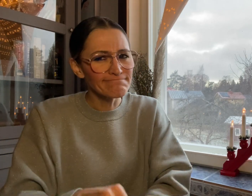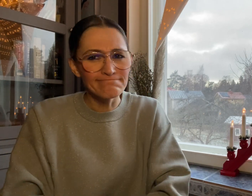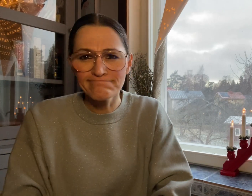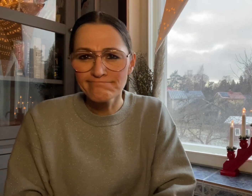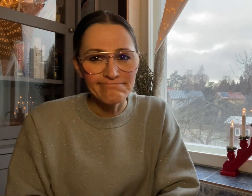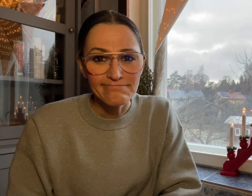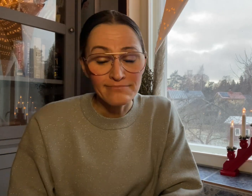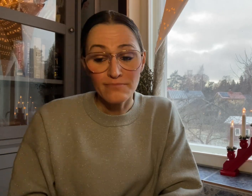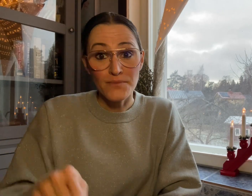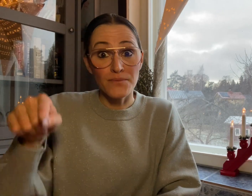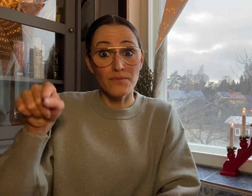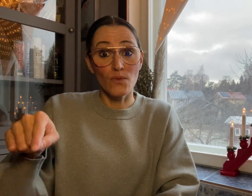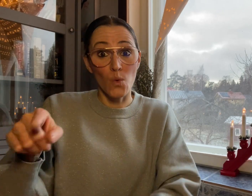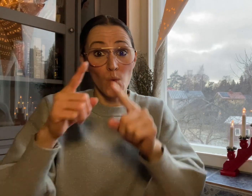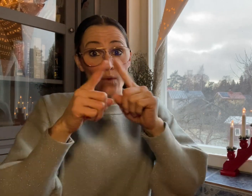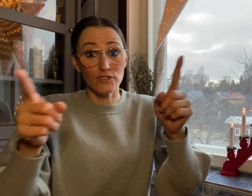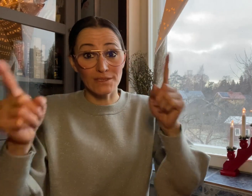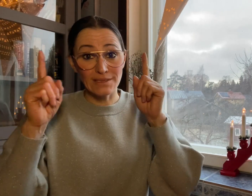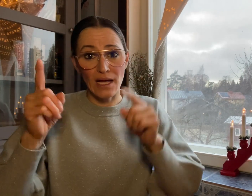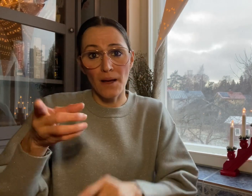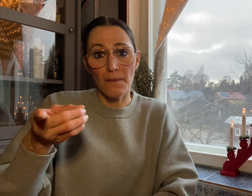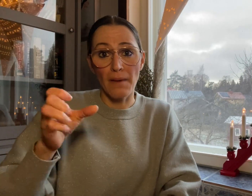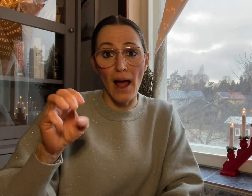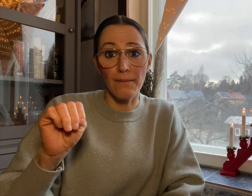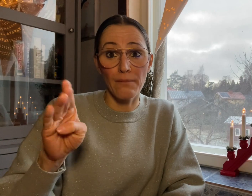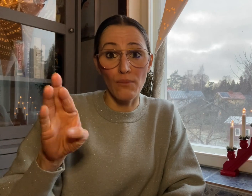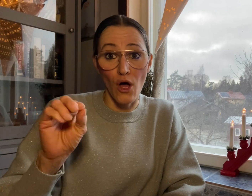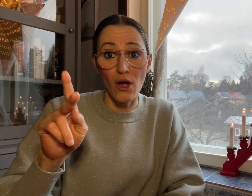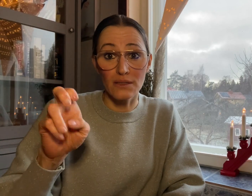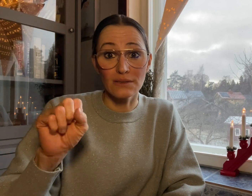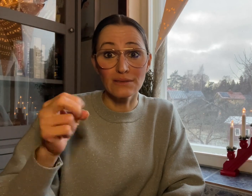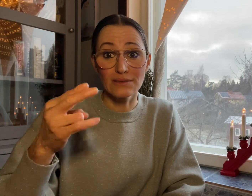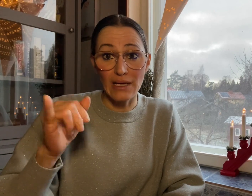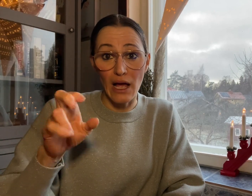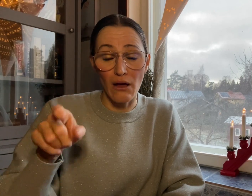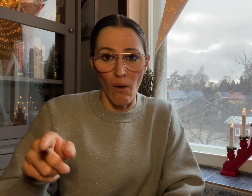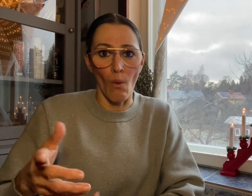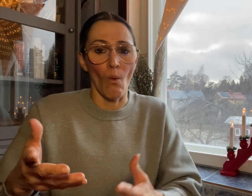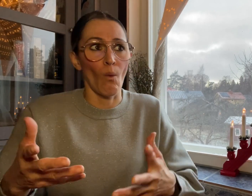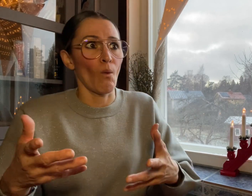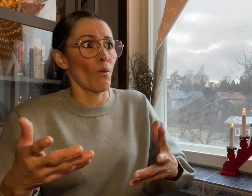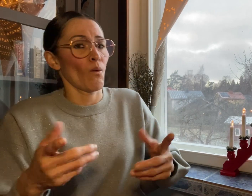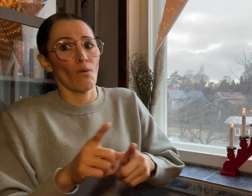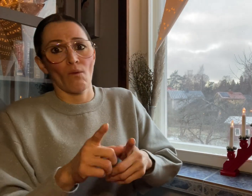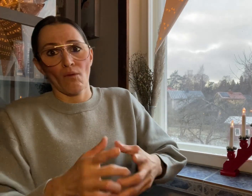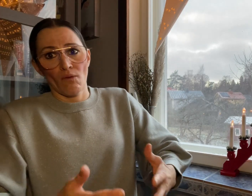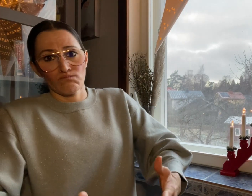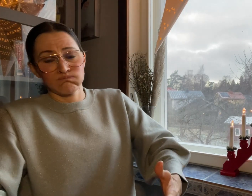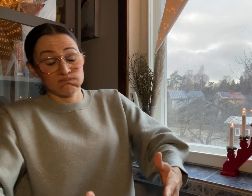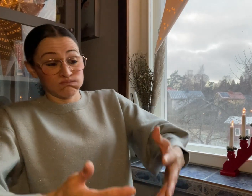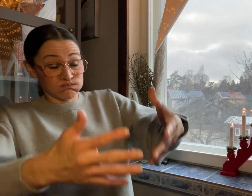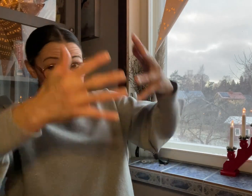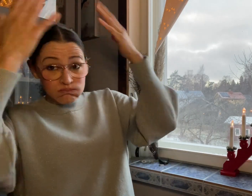to teach sign language classes. After being overwhelmed